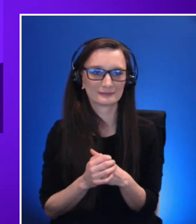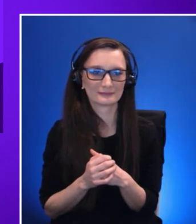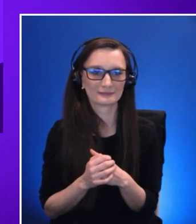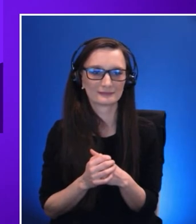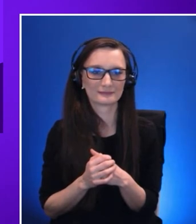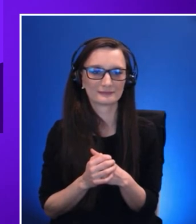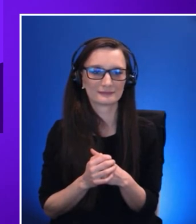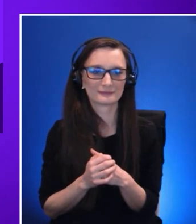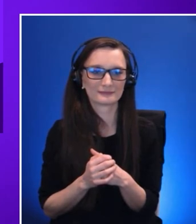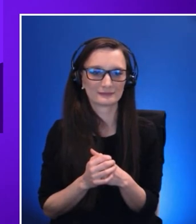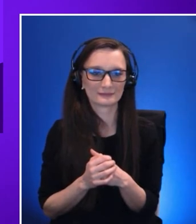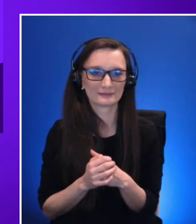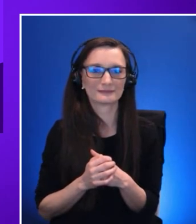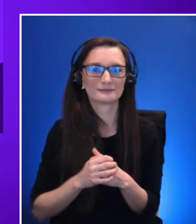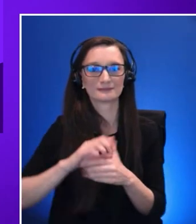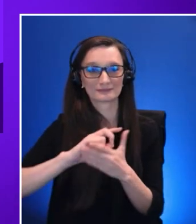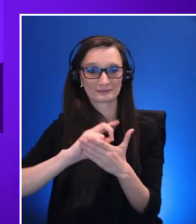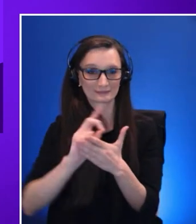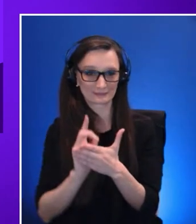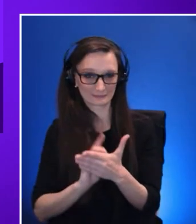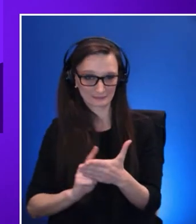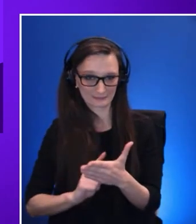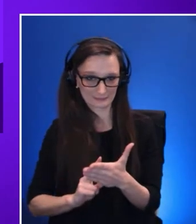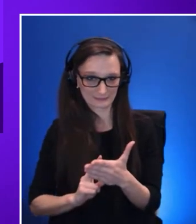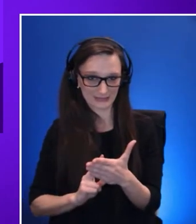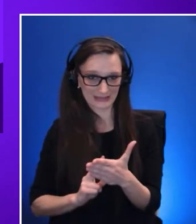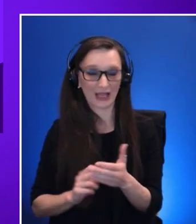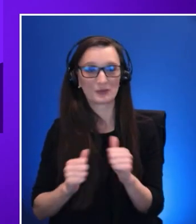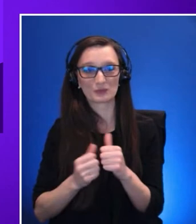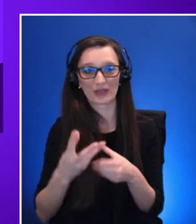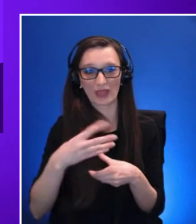innovation beyond limitations. I am bringing the two examples that are